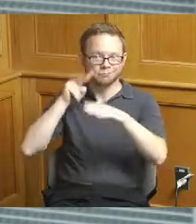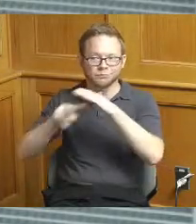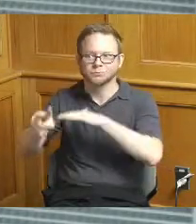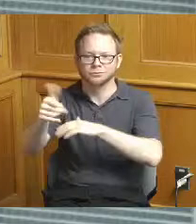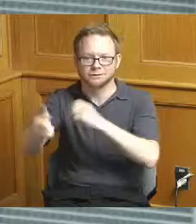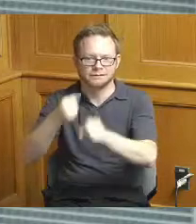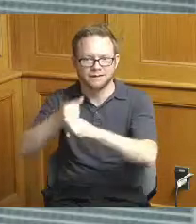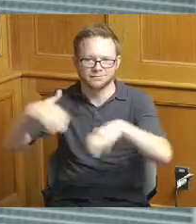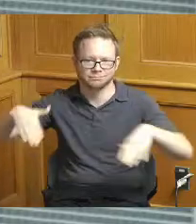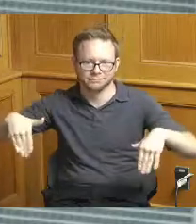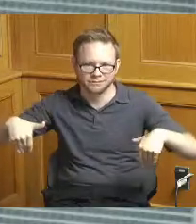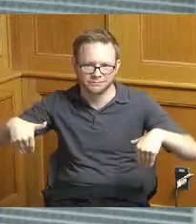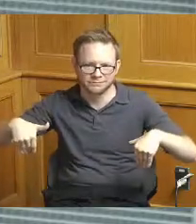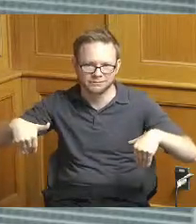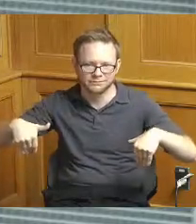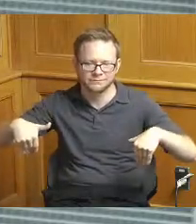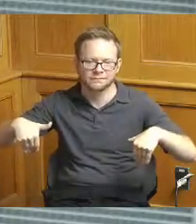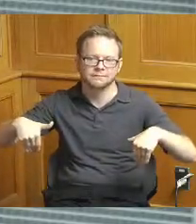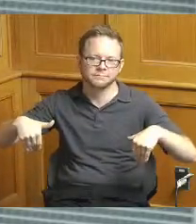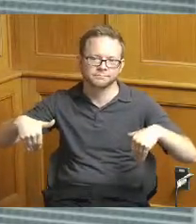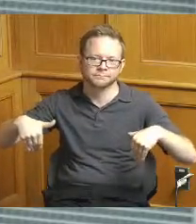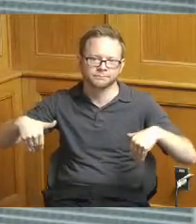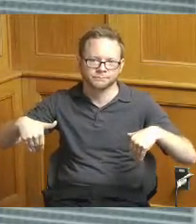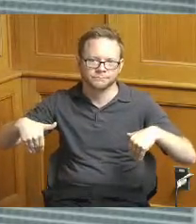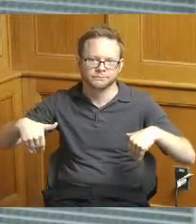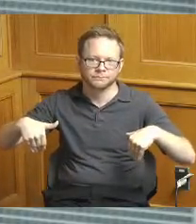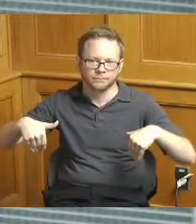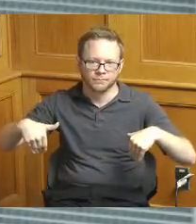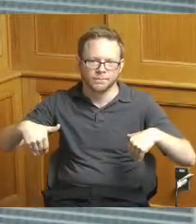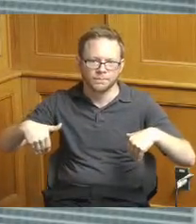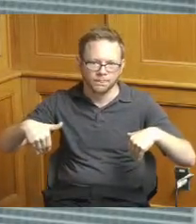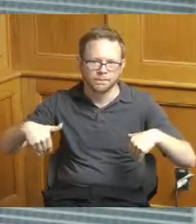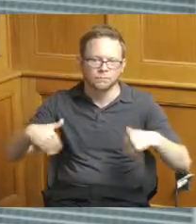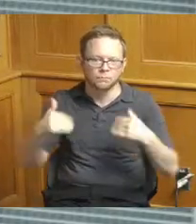we're not quite there yet waiting on kind of this affirmation of what this next phase is going to be